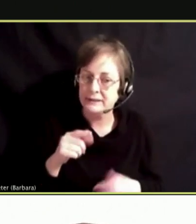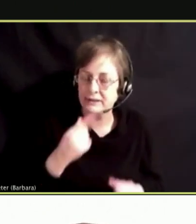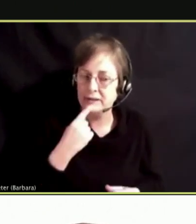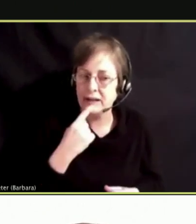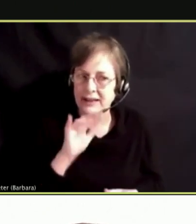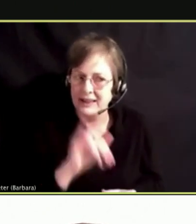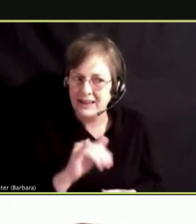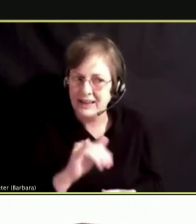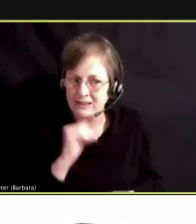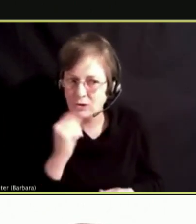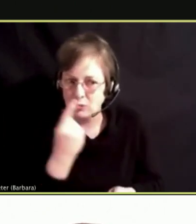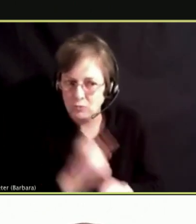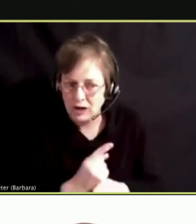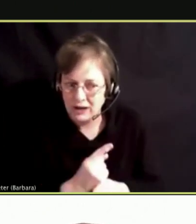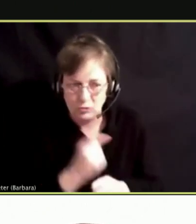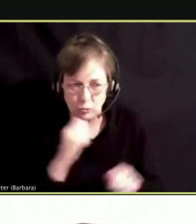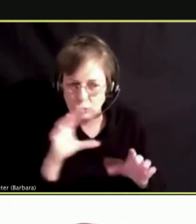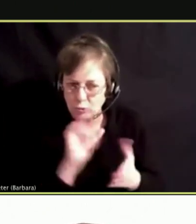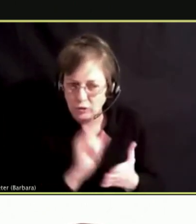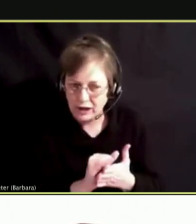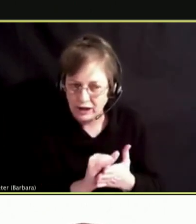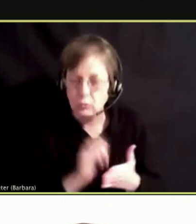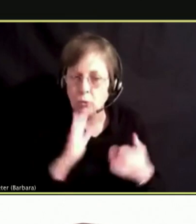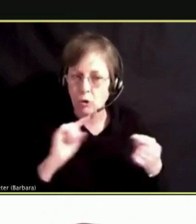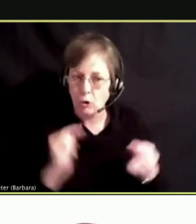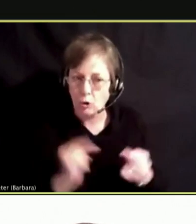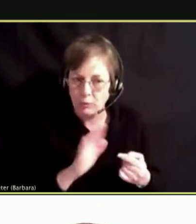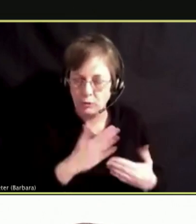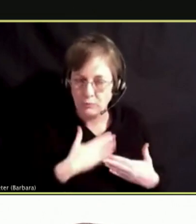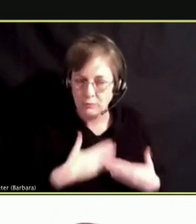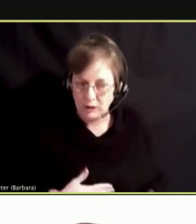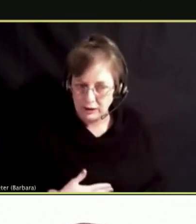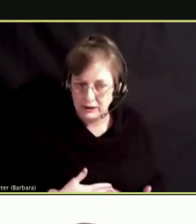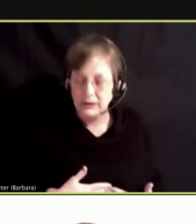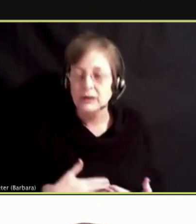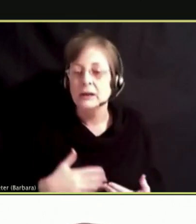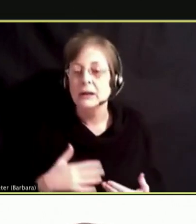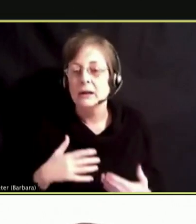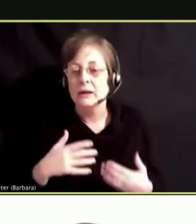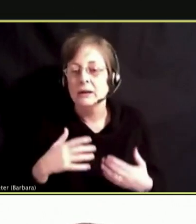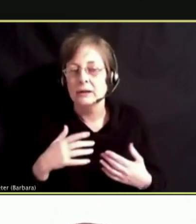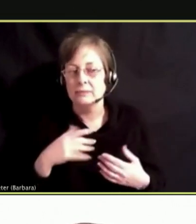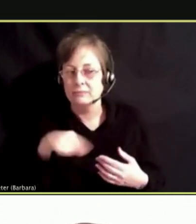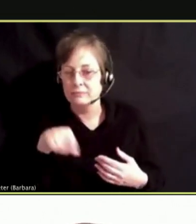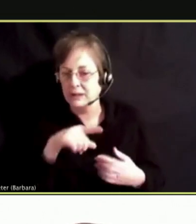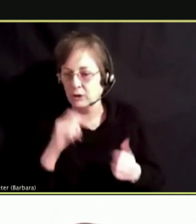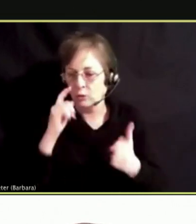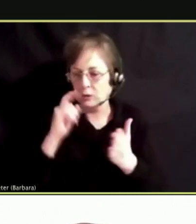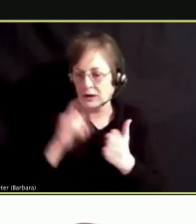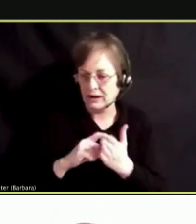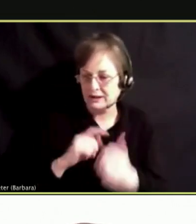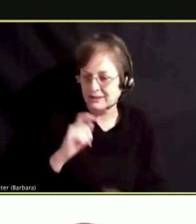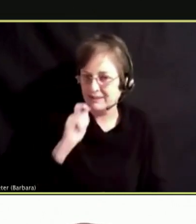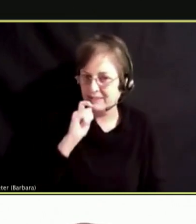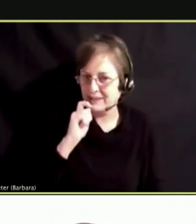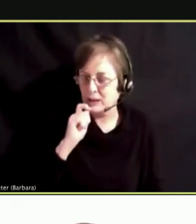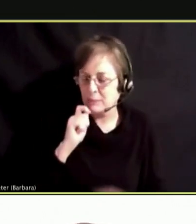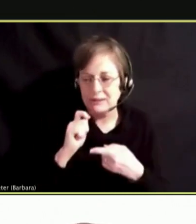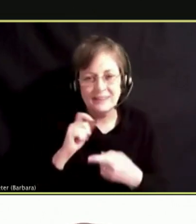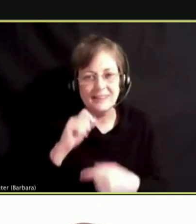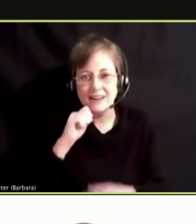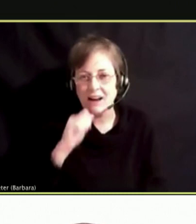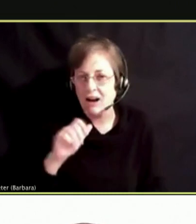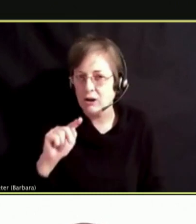YOUR BODY AND BEING ABLE TO IDENTIFY THAT DEVICE IS NOT WATER VAPOR.